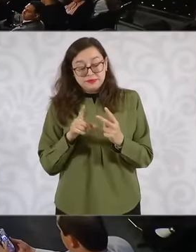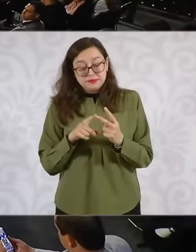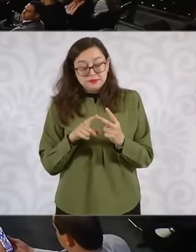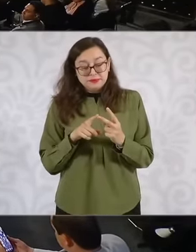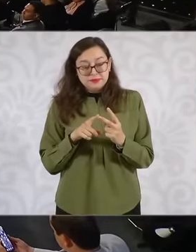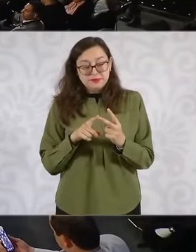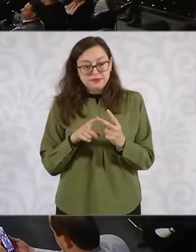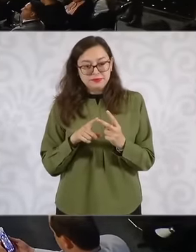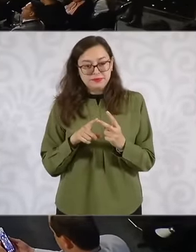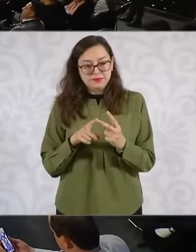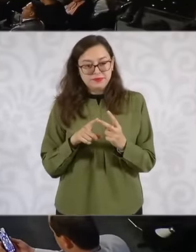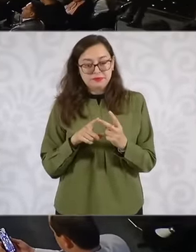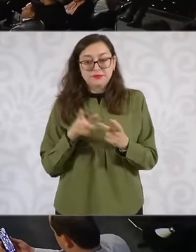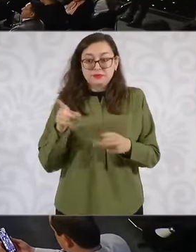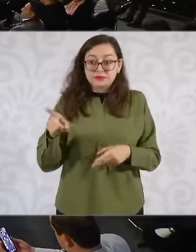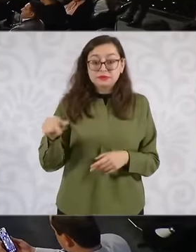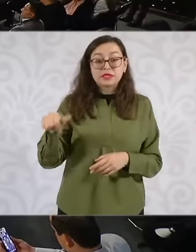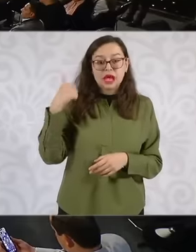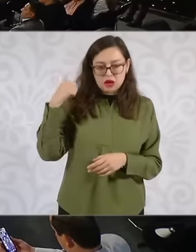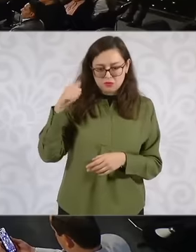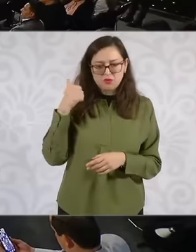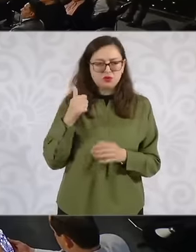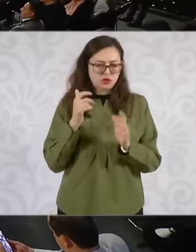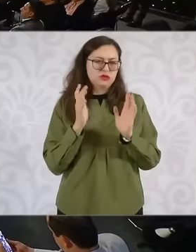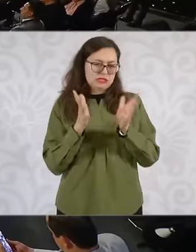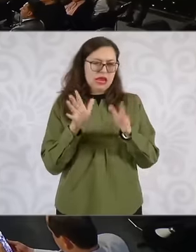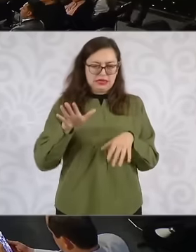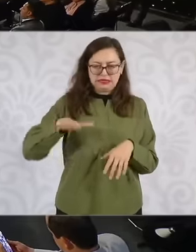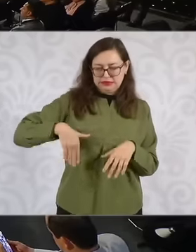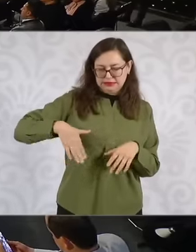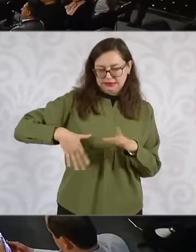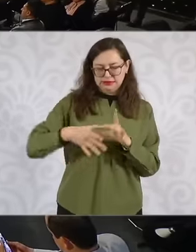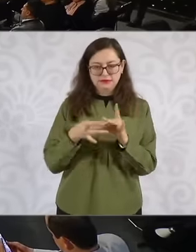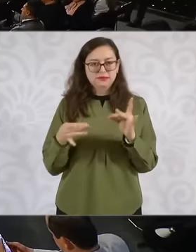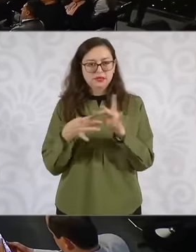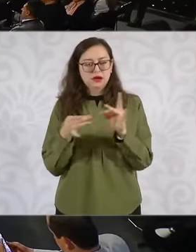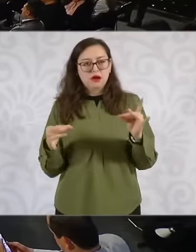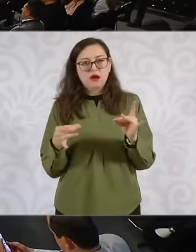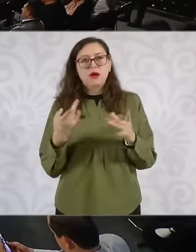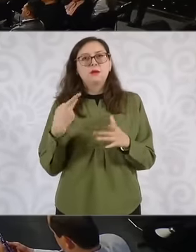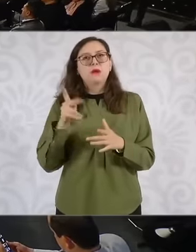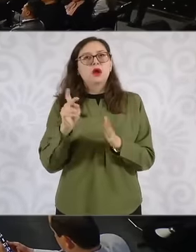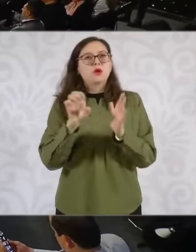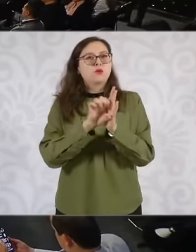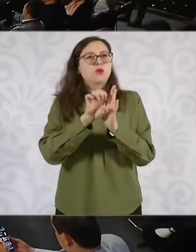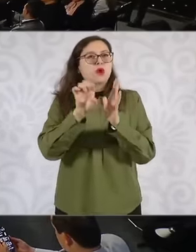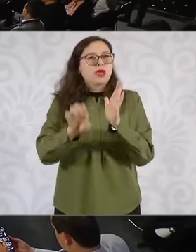you have already commented on the issue of Acapulco, for example. Eh president. Eh Well. There are places like Chalco